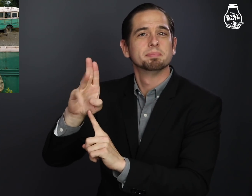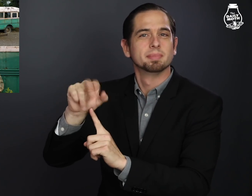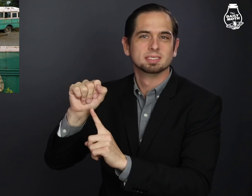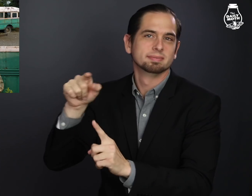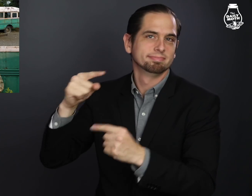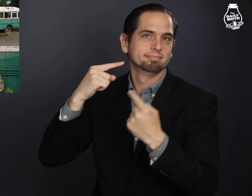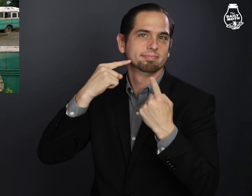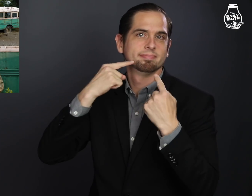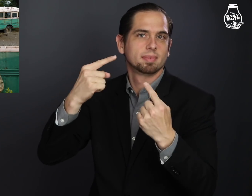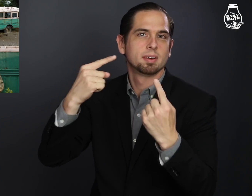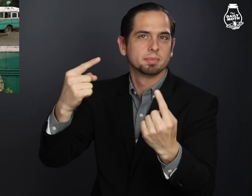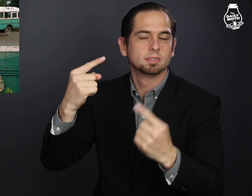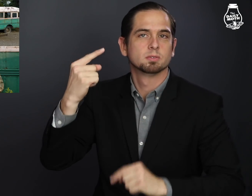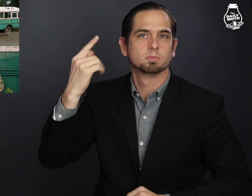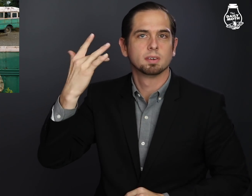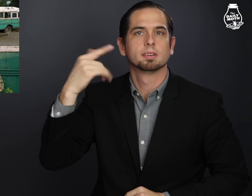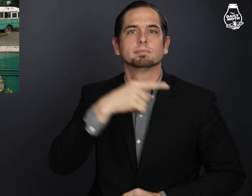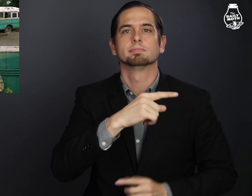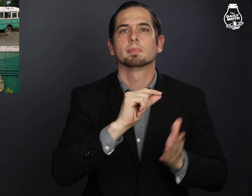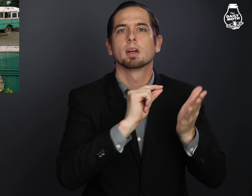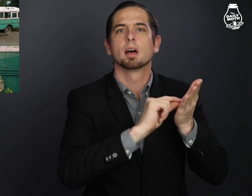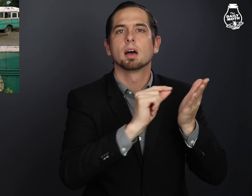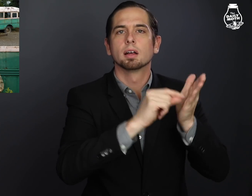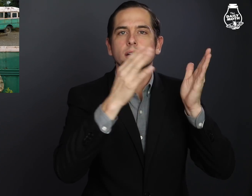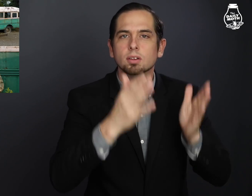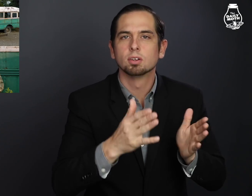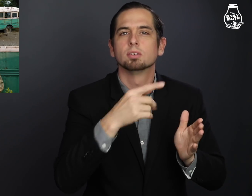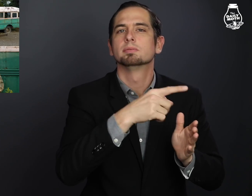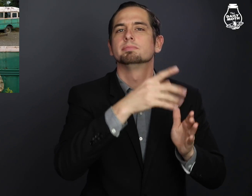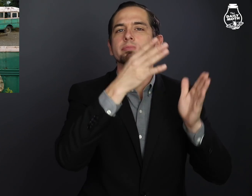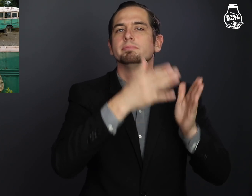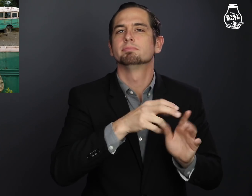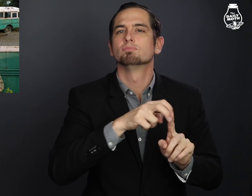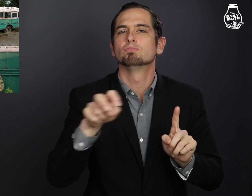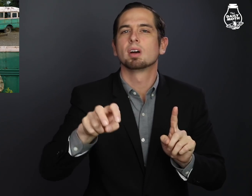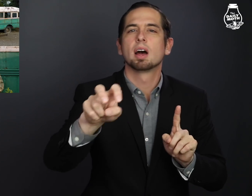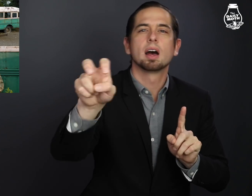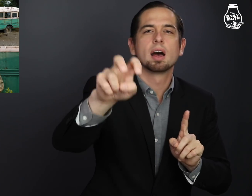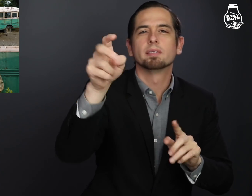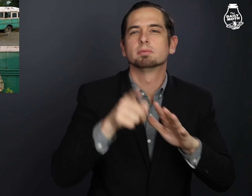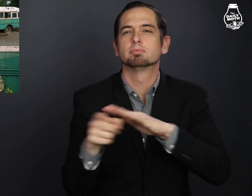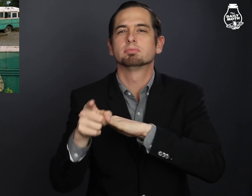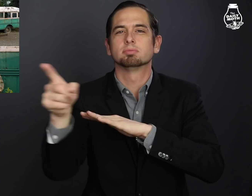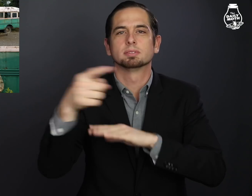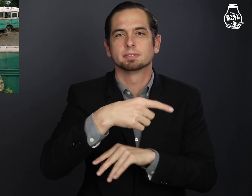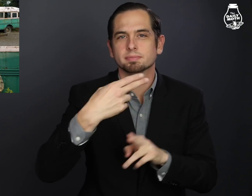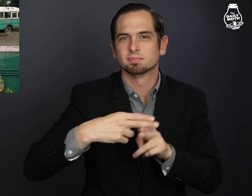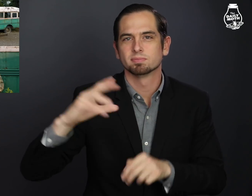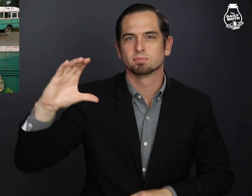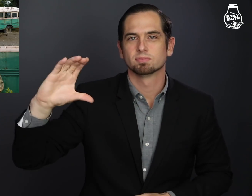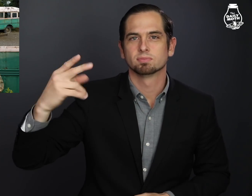The bus became famous because an author and traveler,